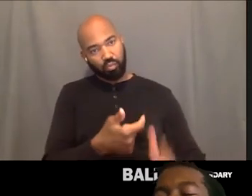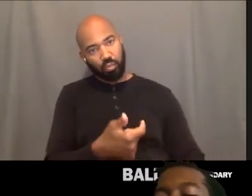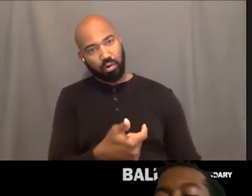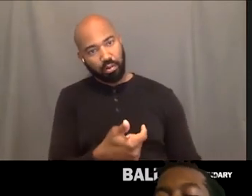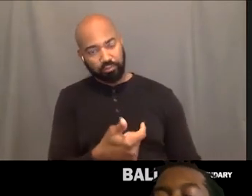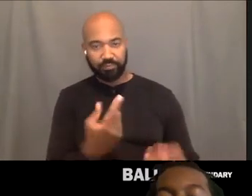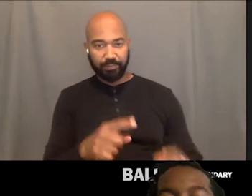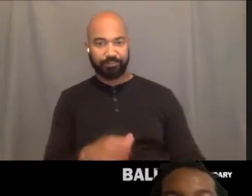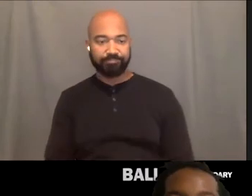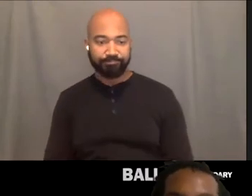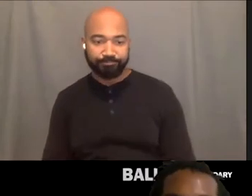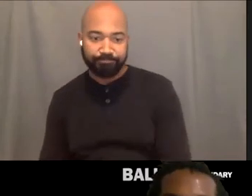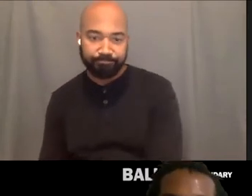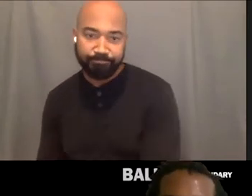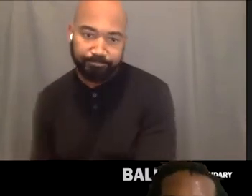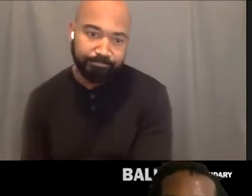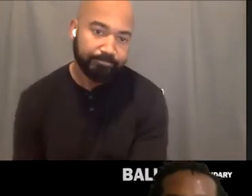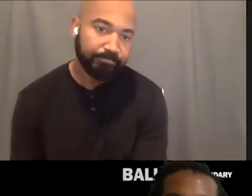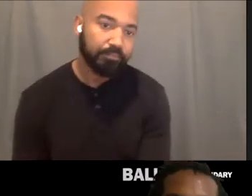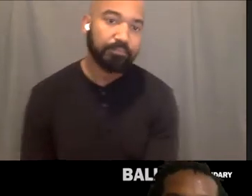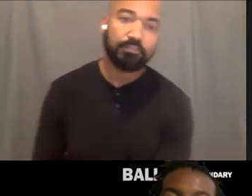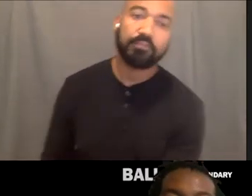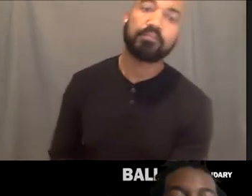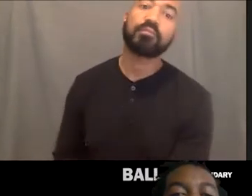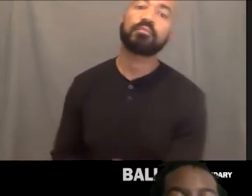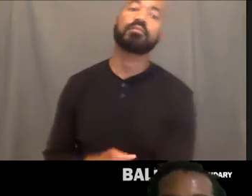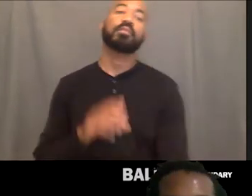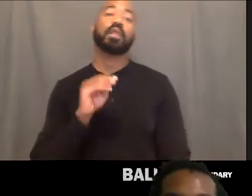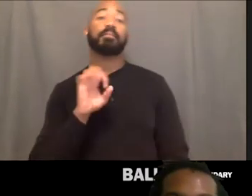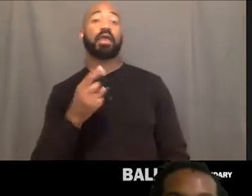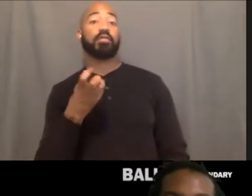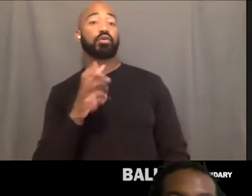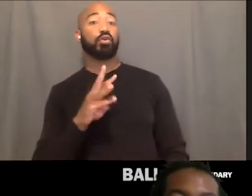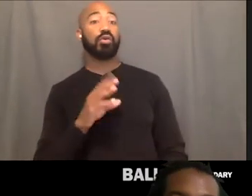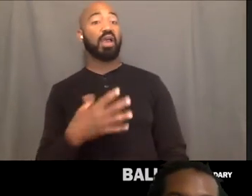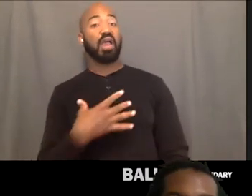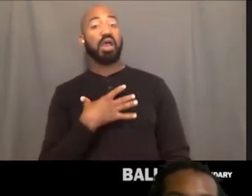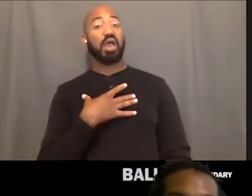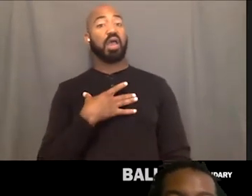So today I thought it might be fun just cause your background is giving me very vogue.